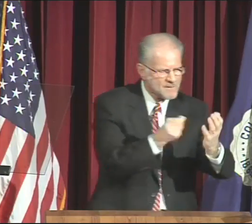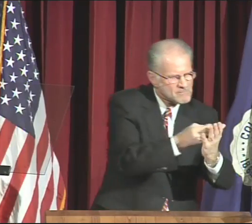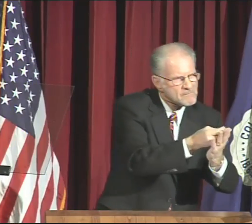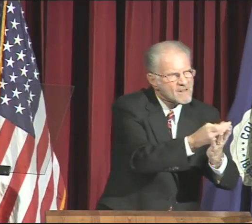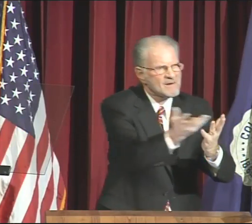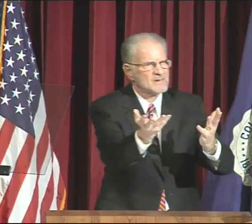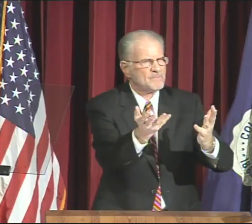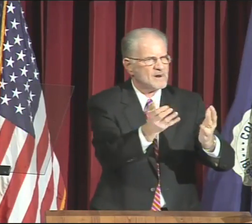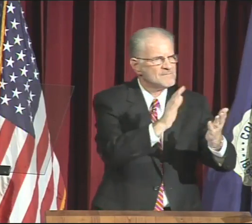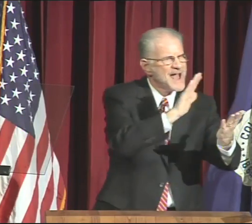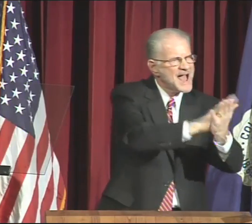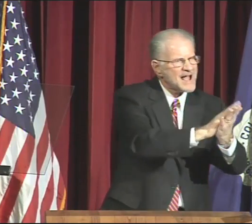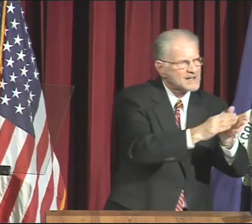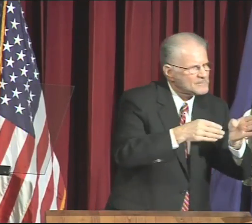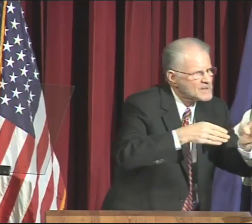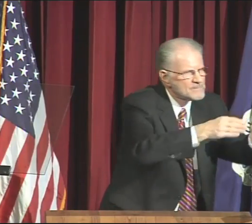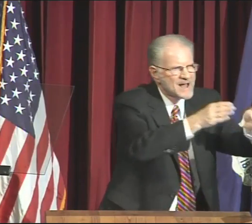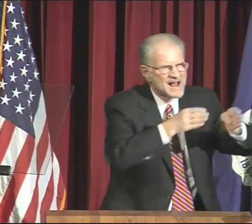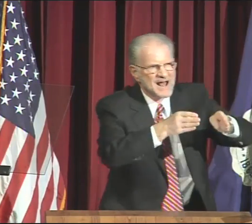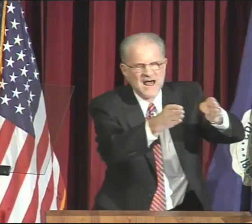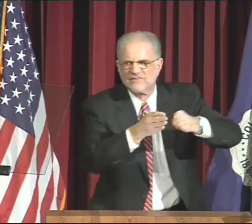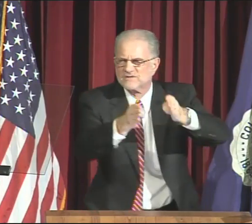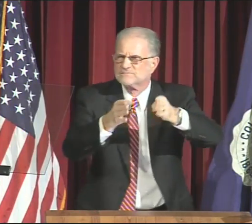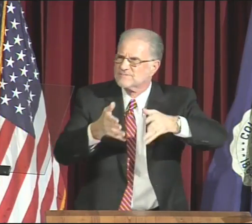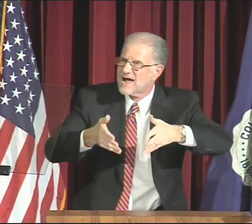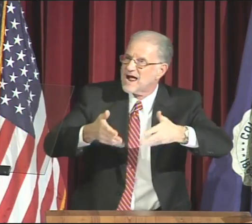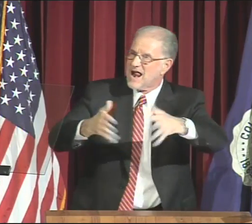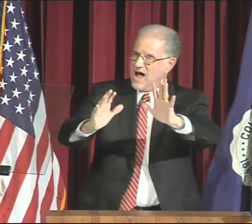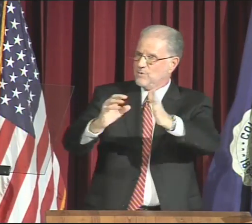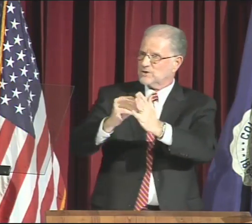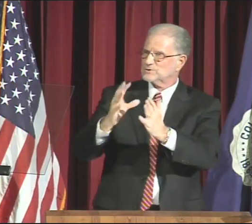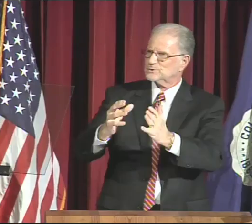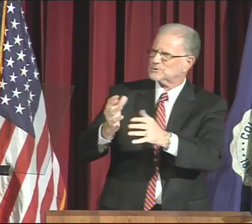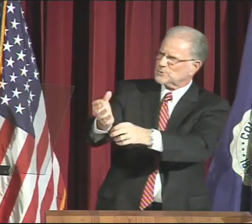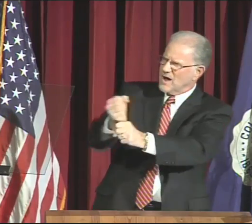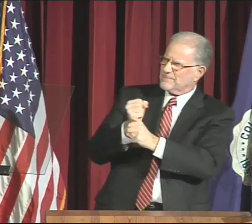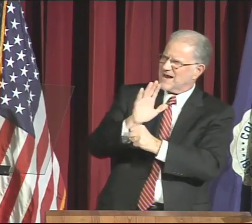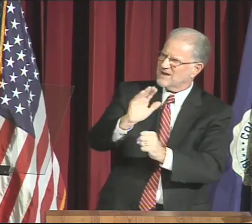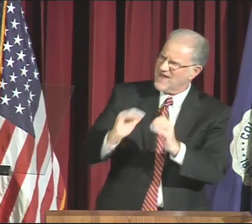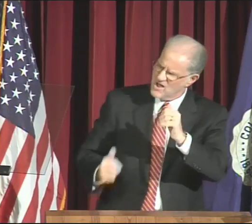It will allow students to choose from multiple academic paths,